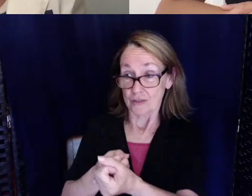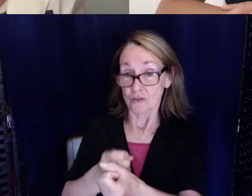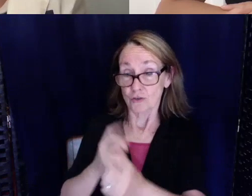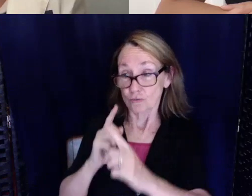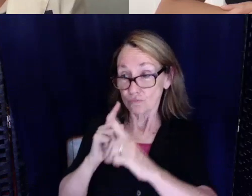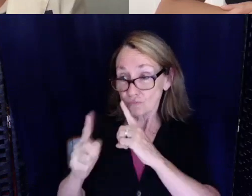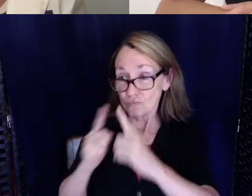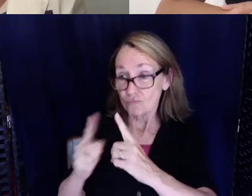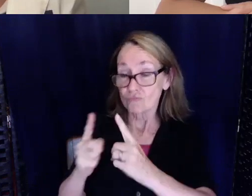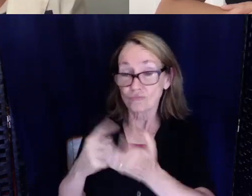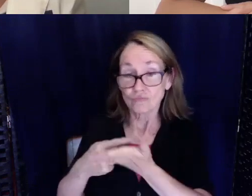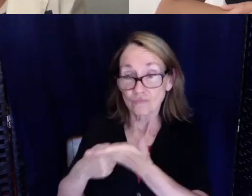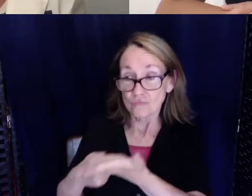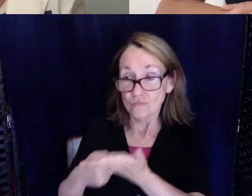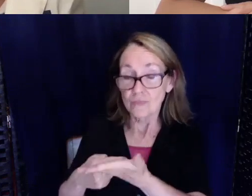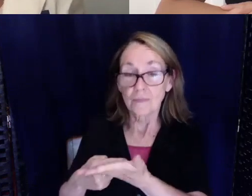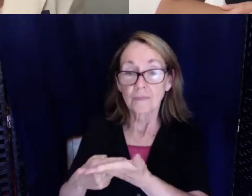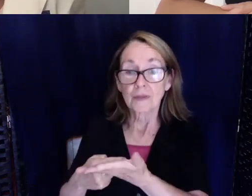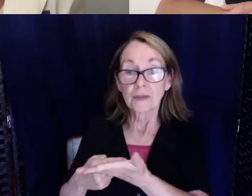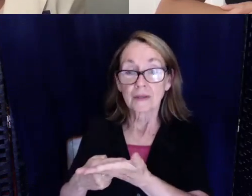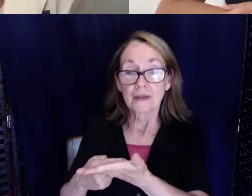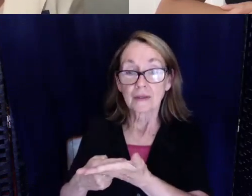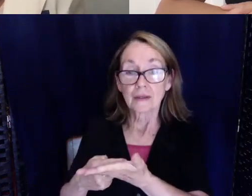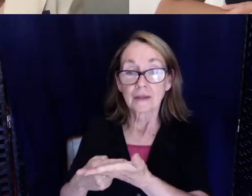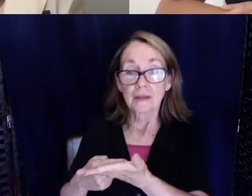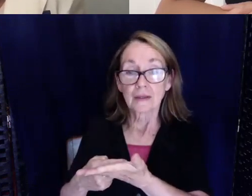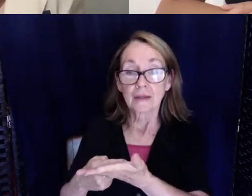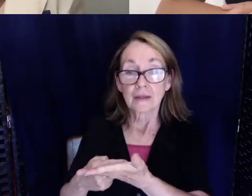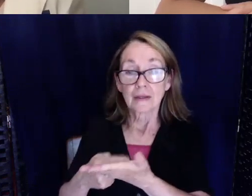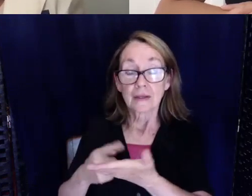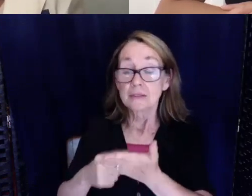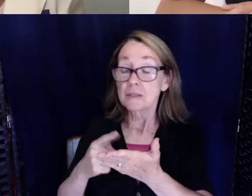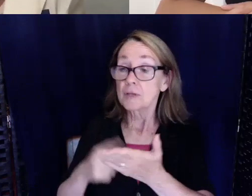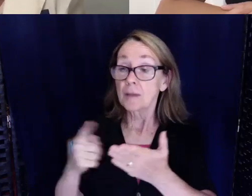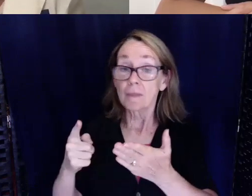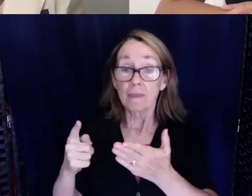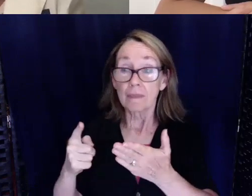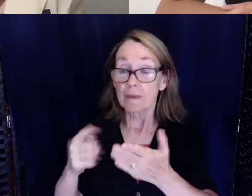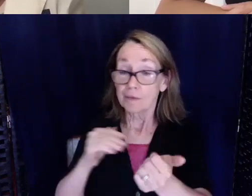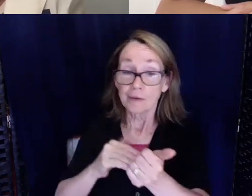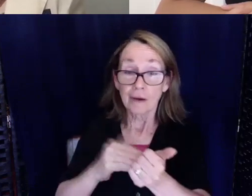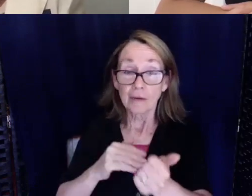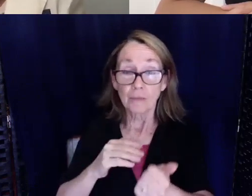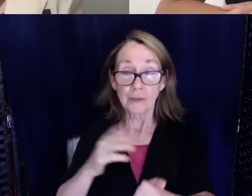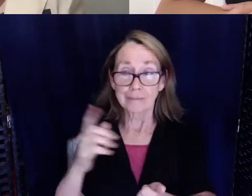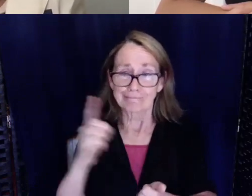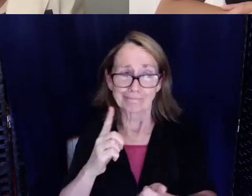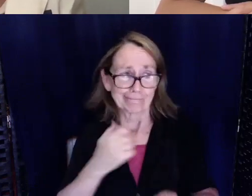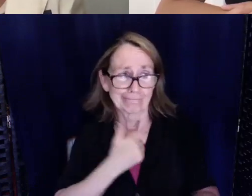you should um there would be some kind of a meeting where the doctor will come and say hey I didn't mean to do that. It was the heat